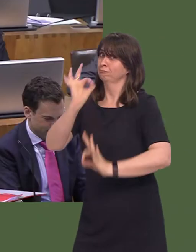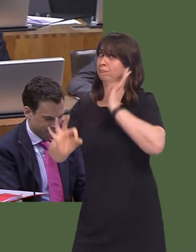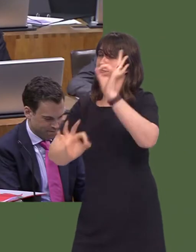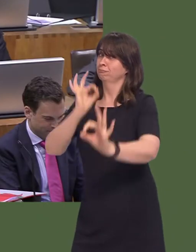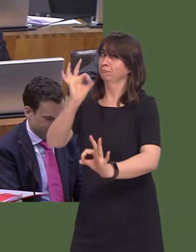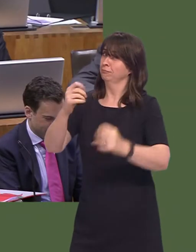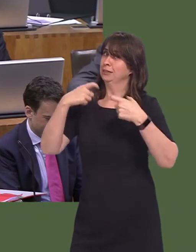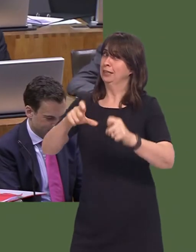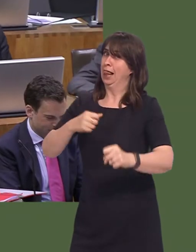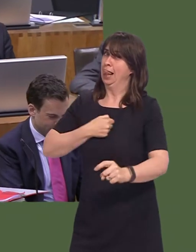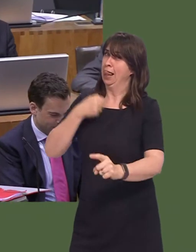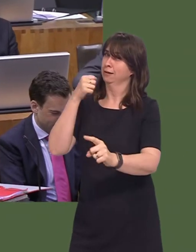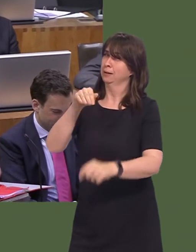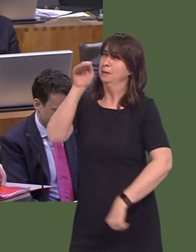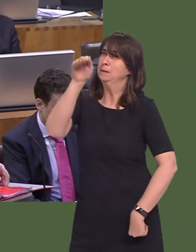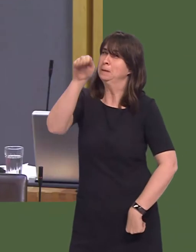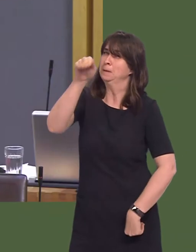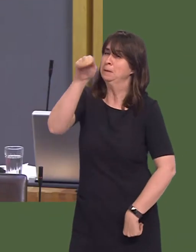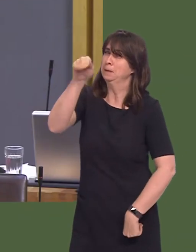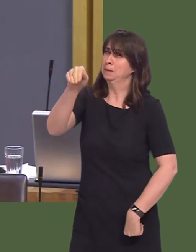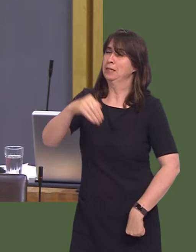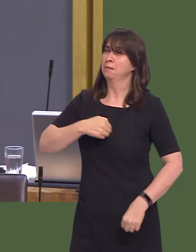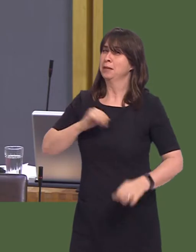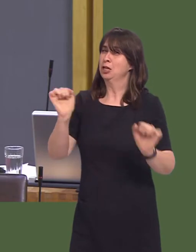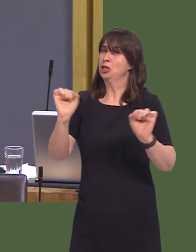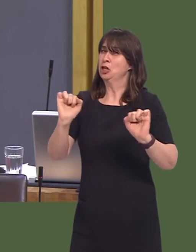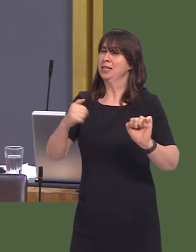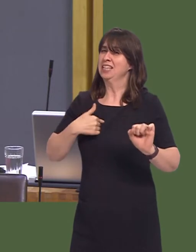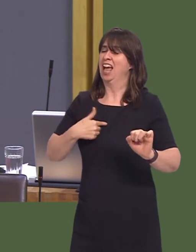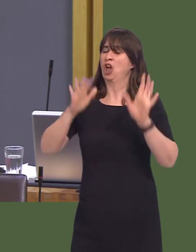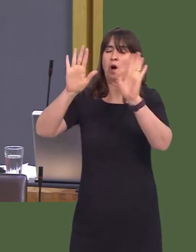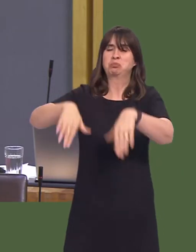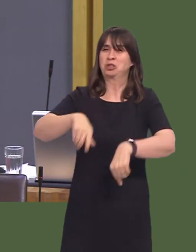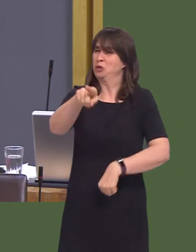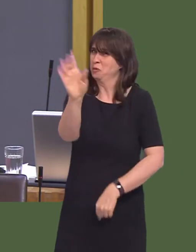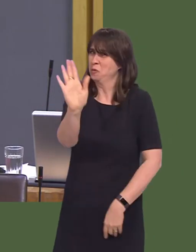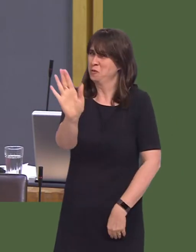up on that. So. with that in mind, can you please tell us how many people in Wales are